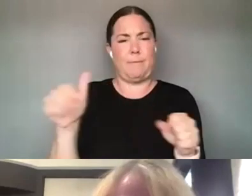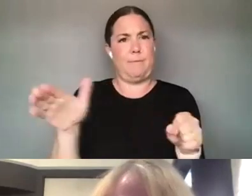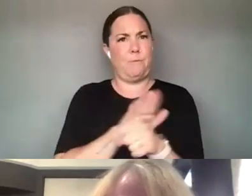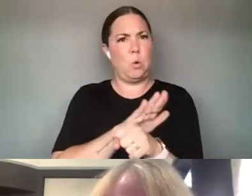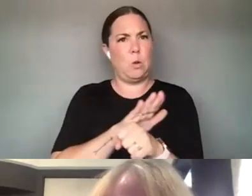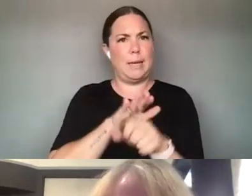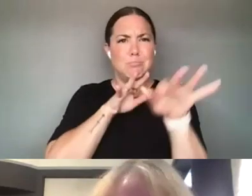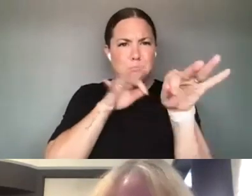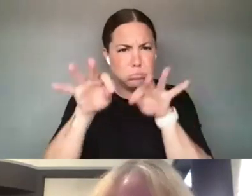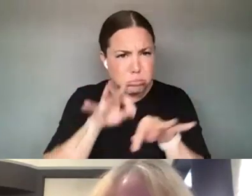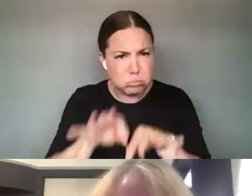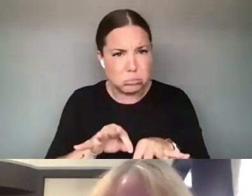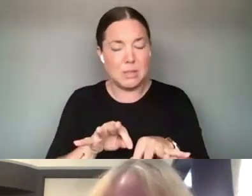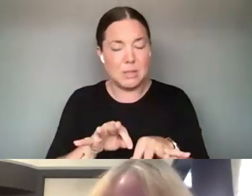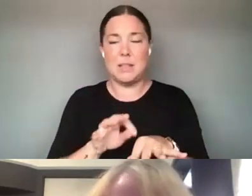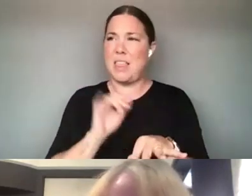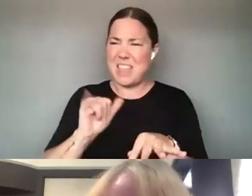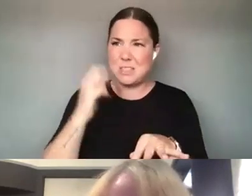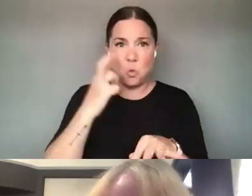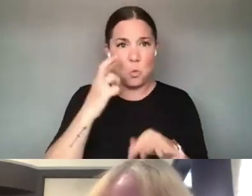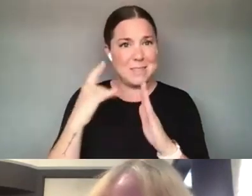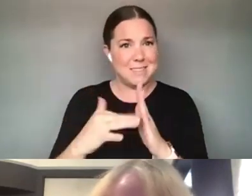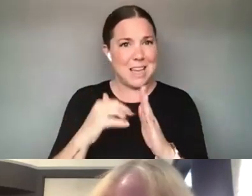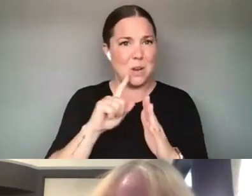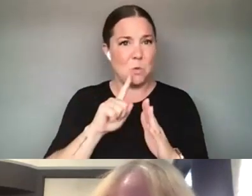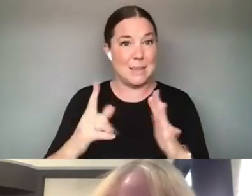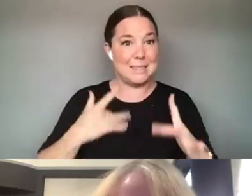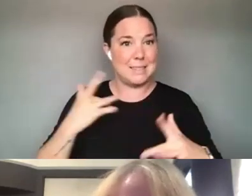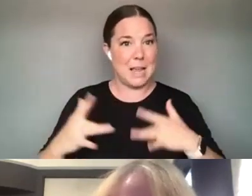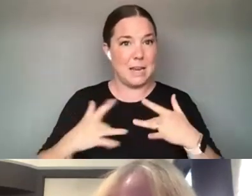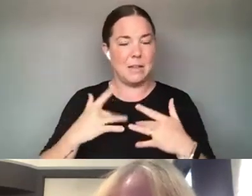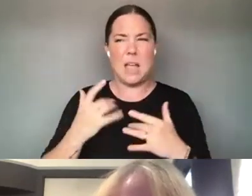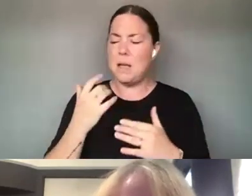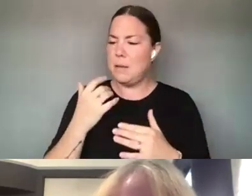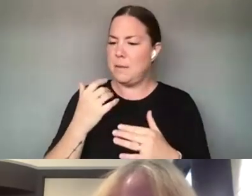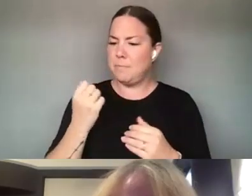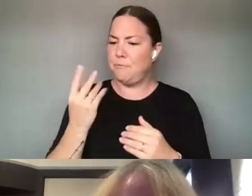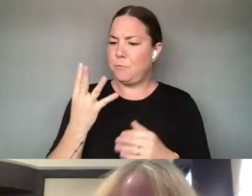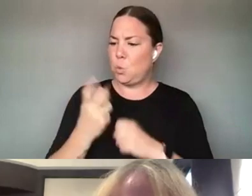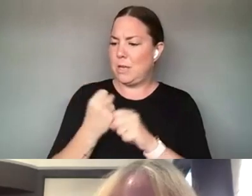EXCITING. YOU KNOW I REMEMBER YEARS AGO I WAS AT A CONFERENCE OF THE NATIONAL ASSEMBLY OF STATE ARTS